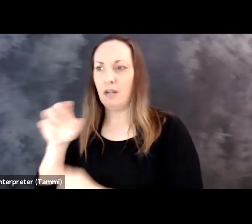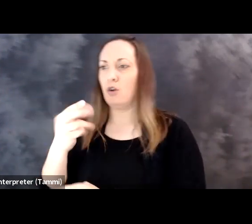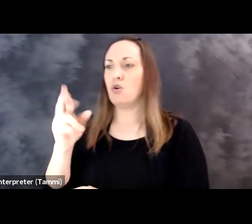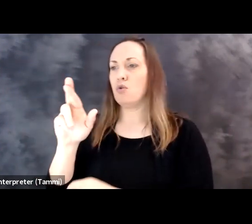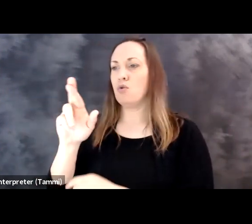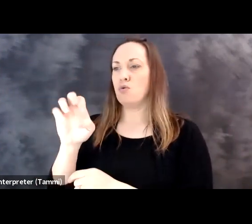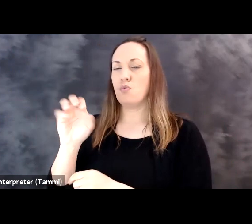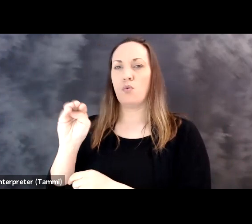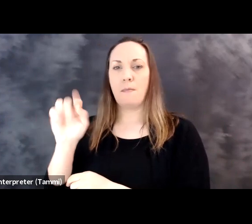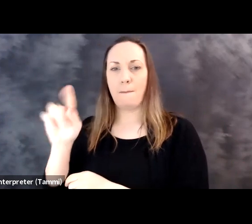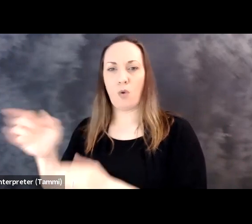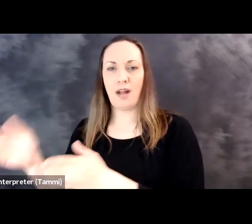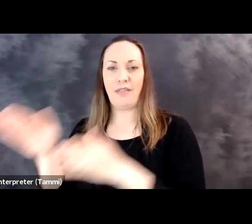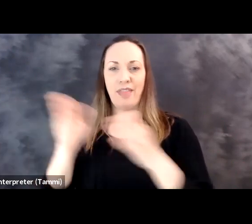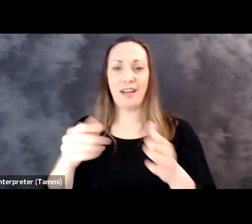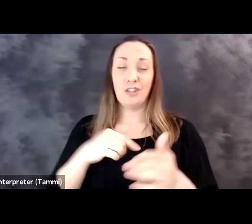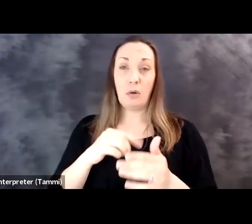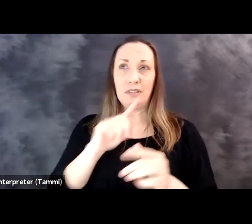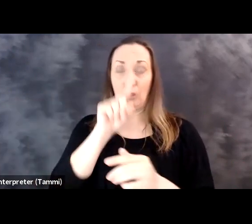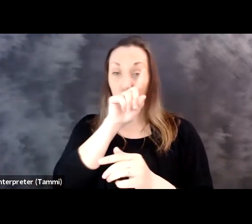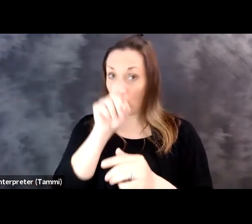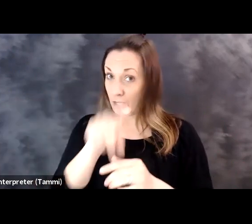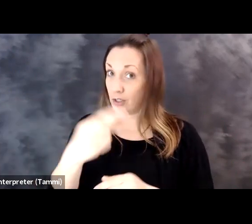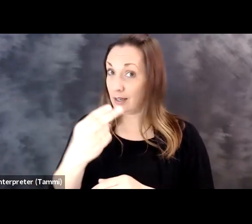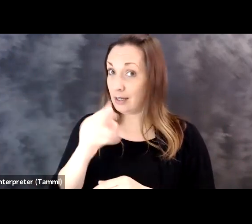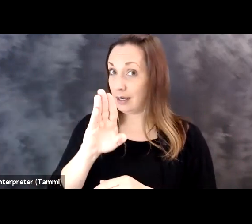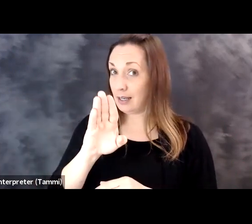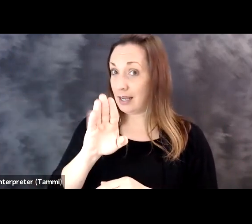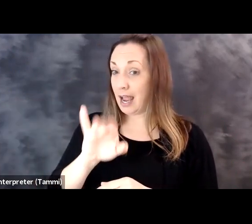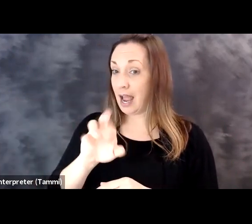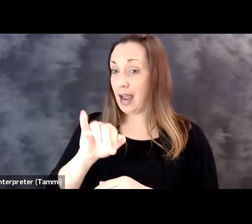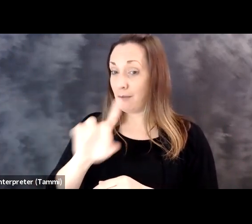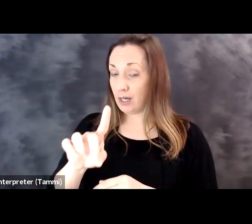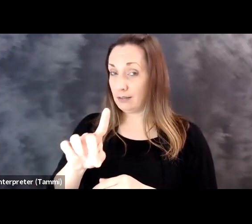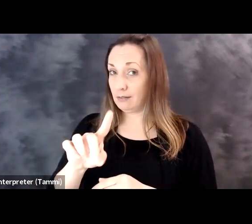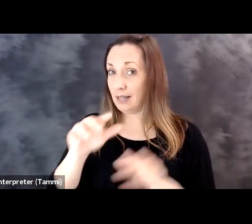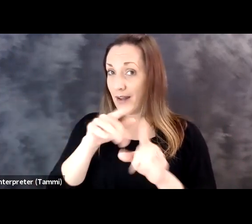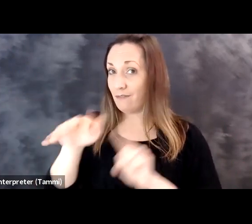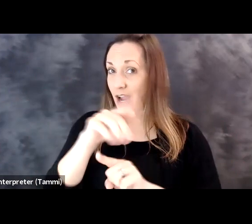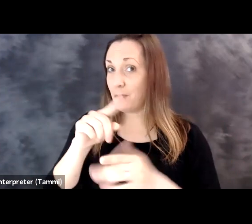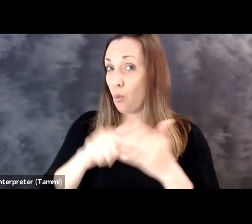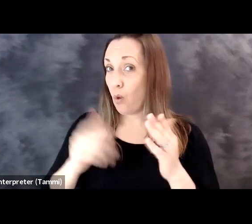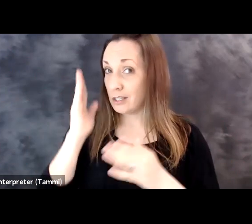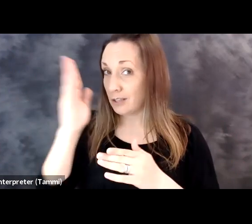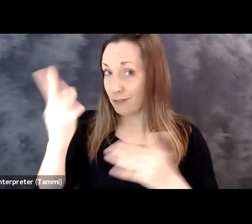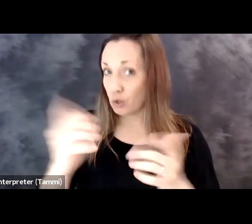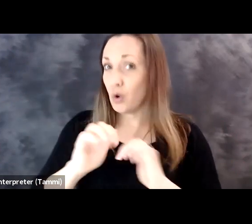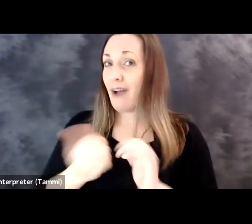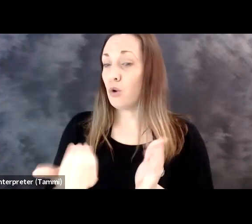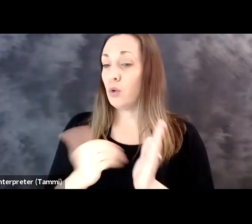"remote environment." And it brings us back to our initial question as it shows with thee mark above "hybrid environment."